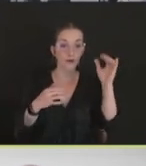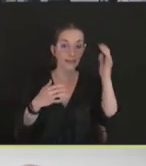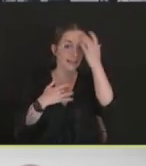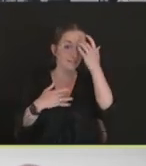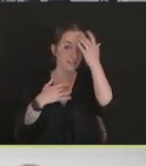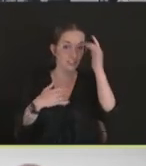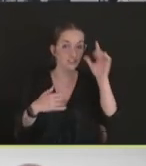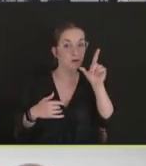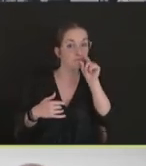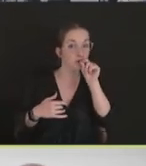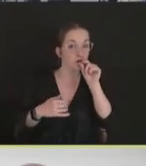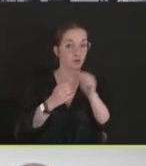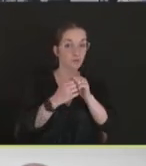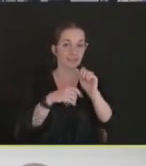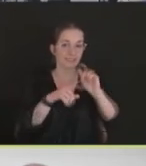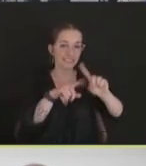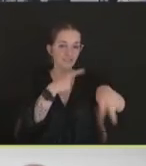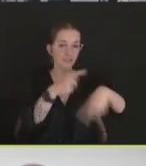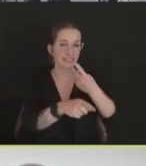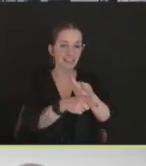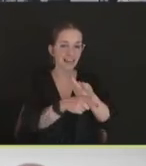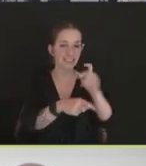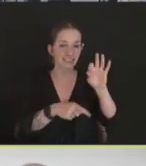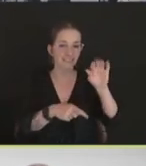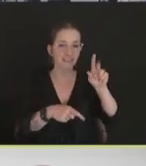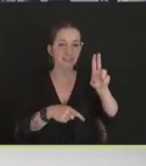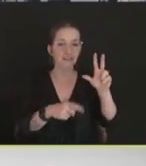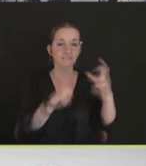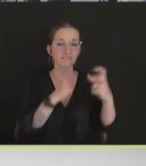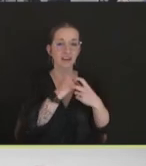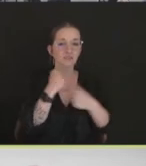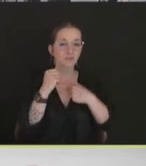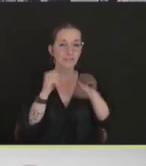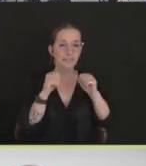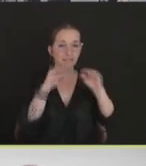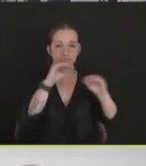types of avian influenza viruses, we can get reassortment. And then, when that happens, we can